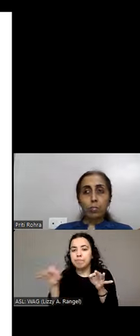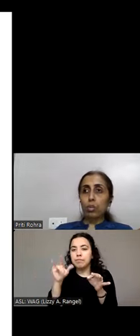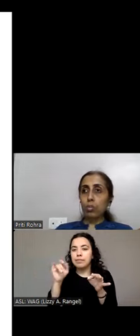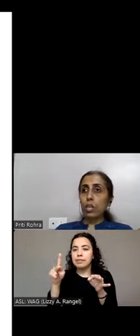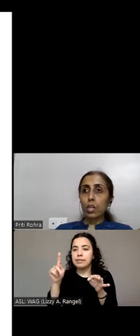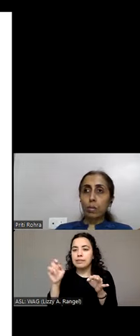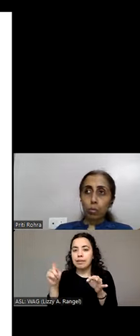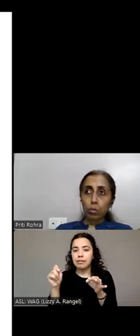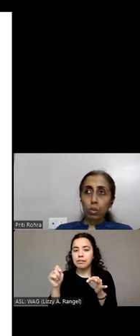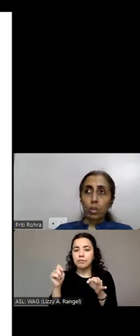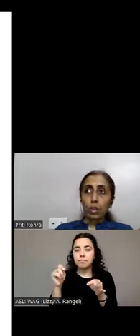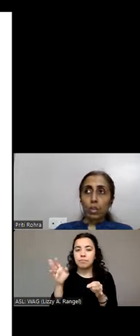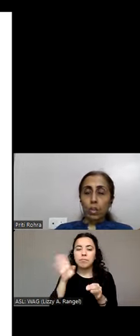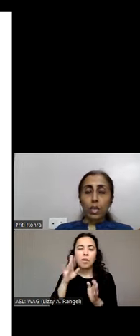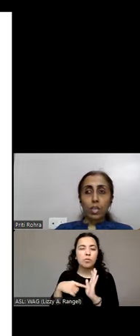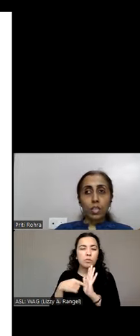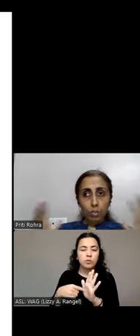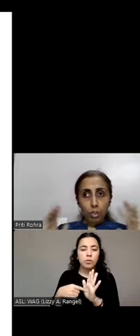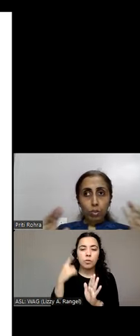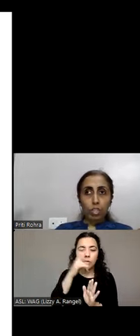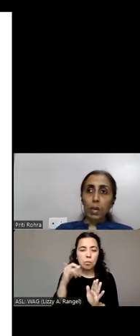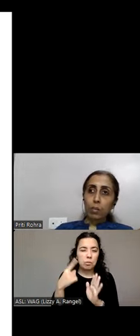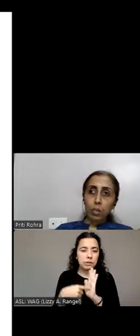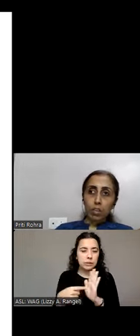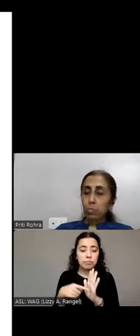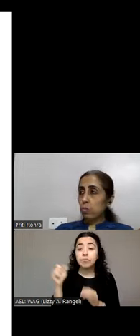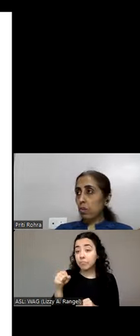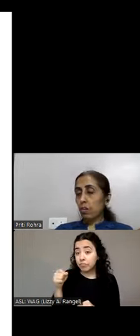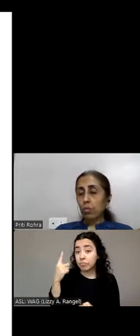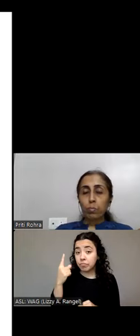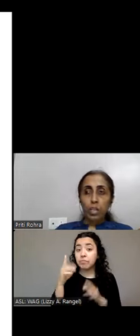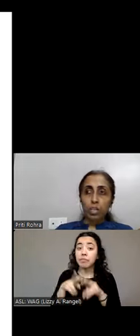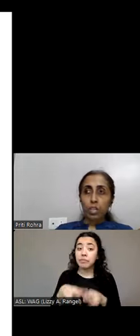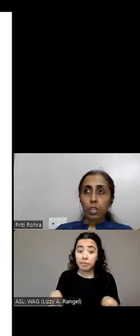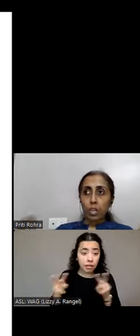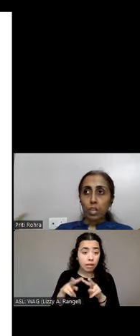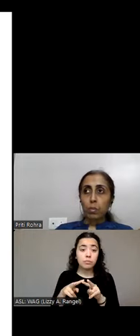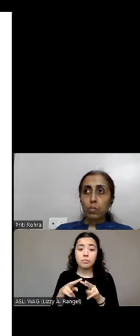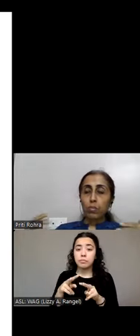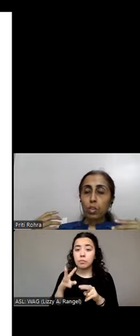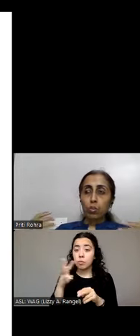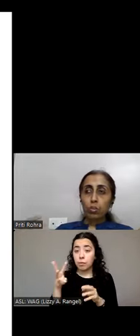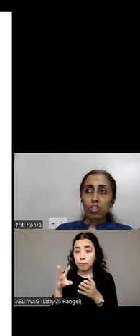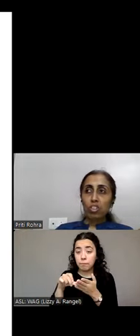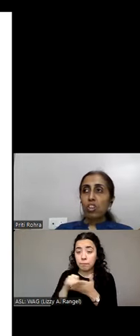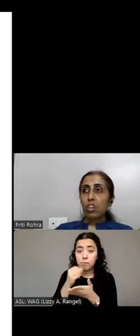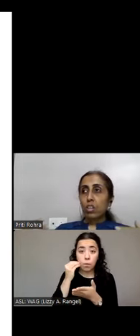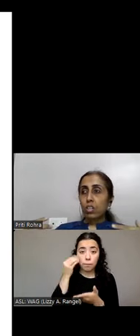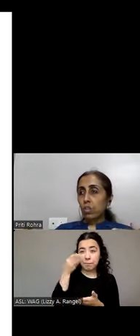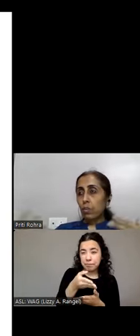be showing a demo. Even though it's available at the home page but when we use descriptive